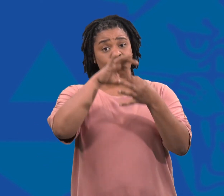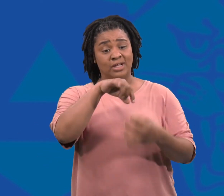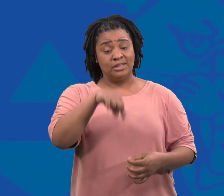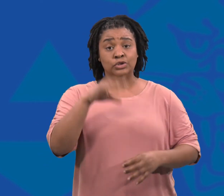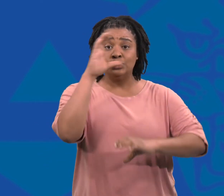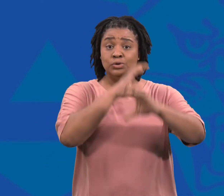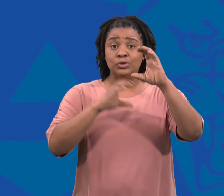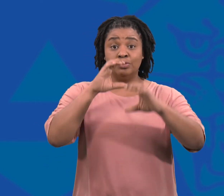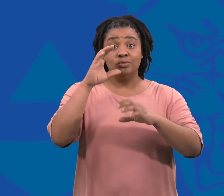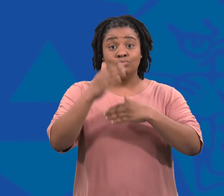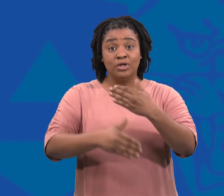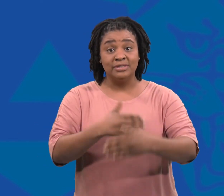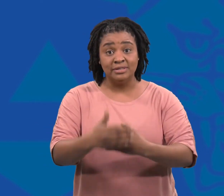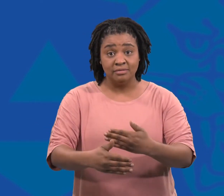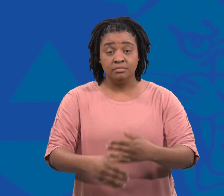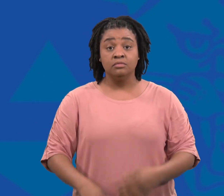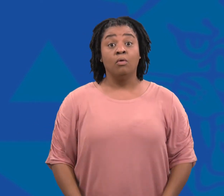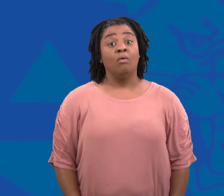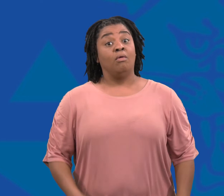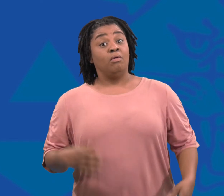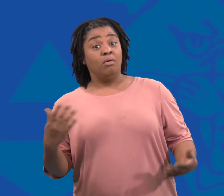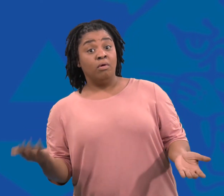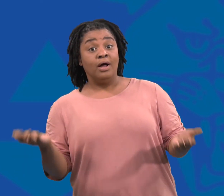If you have questions about the search process